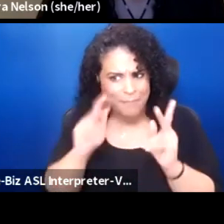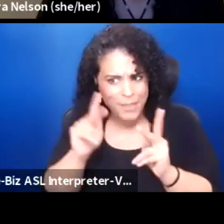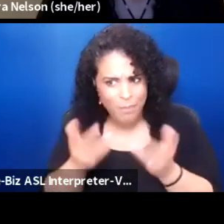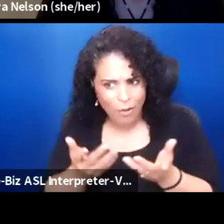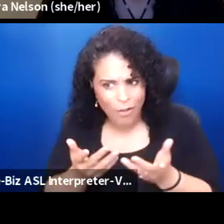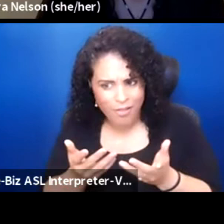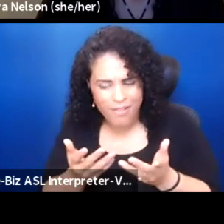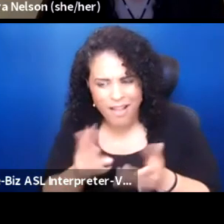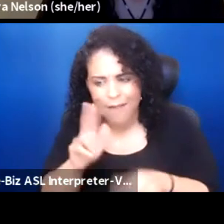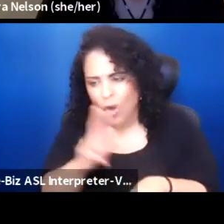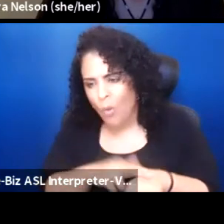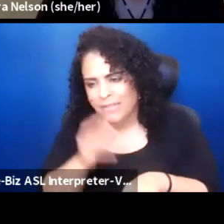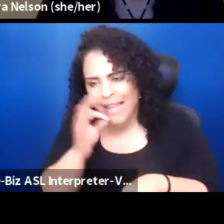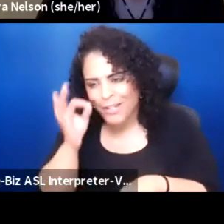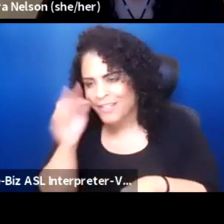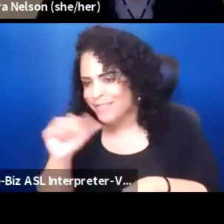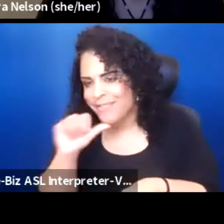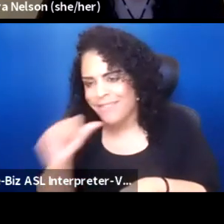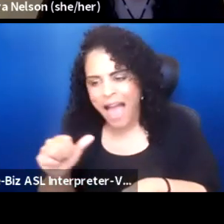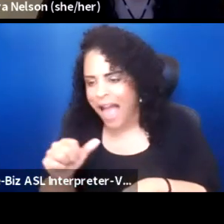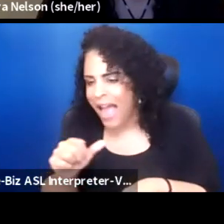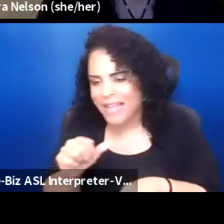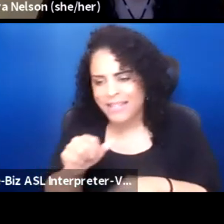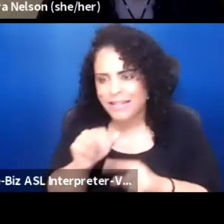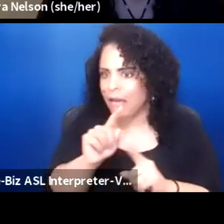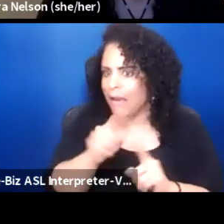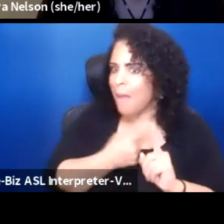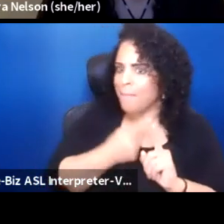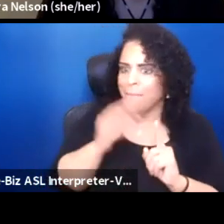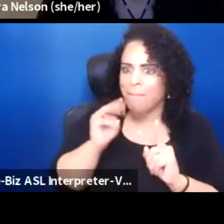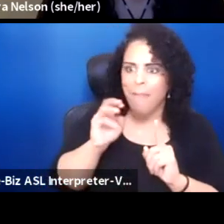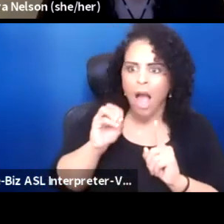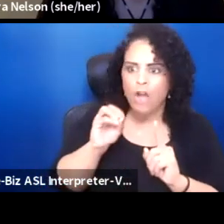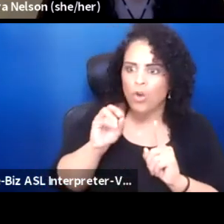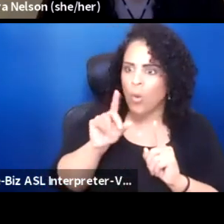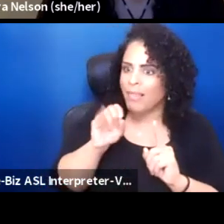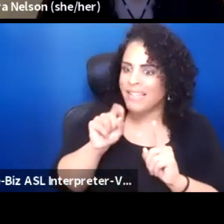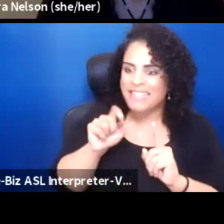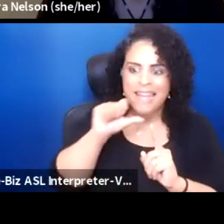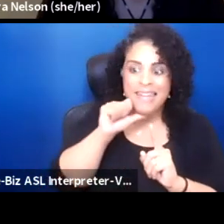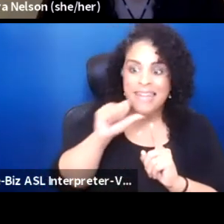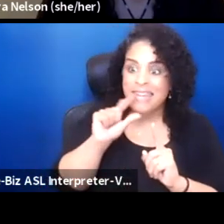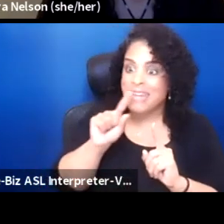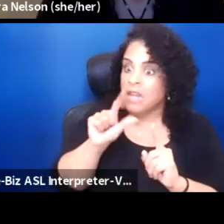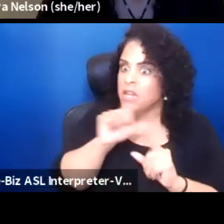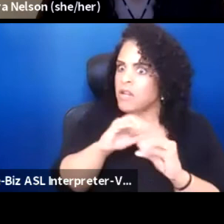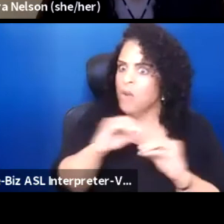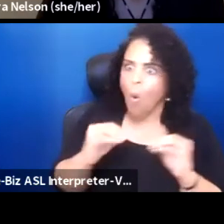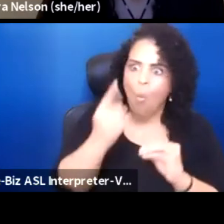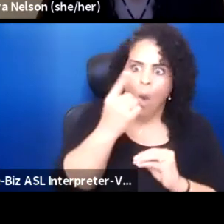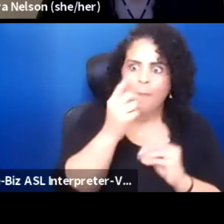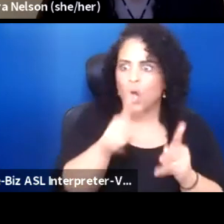Of course, Indians are not monoliths and none of us speak for all of us. I don't even speak for my whole family,